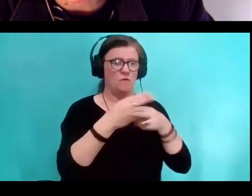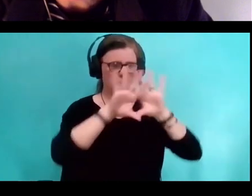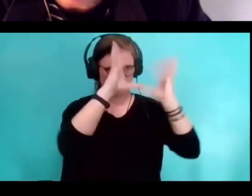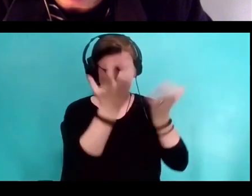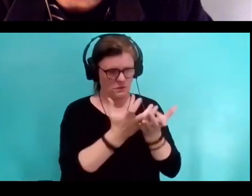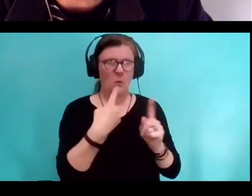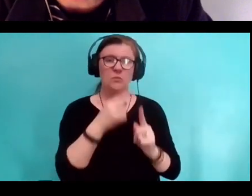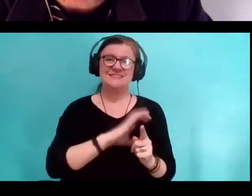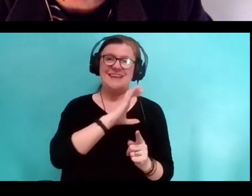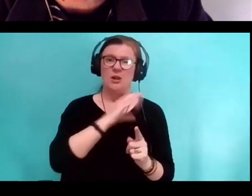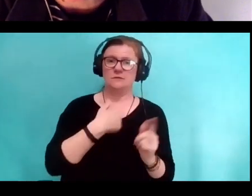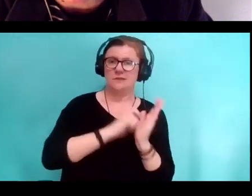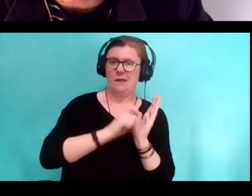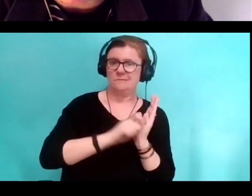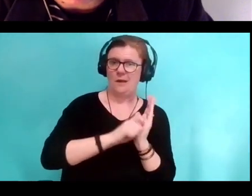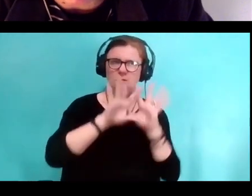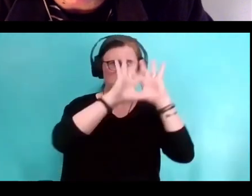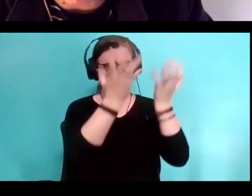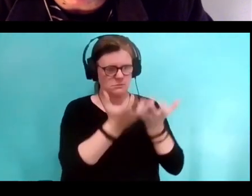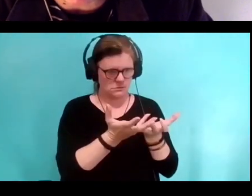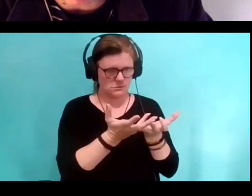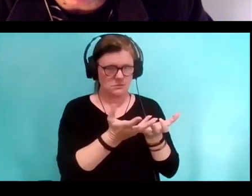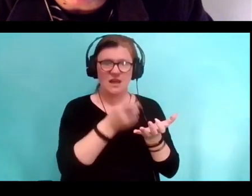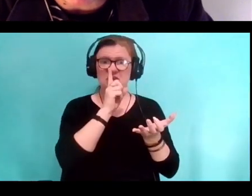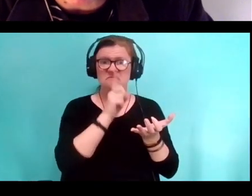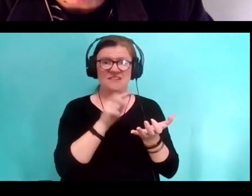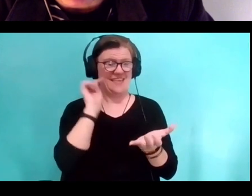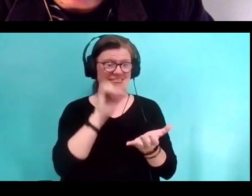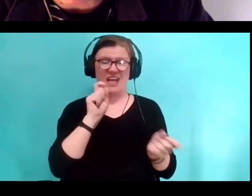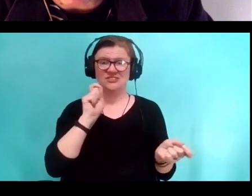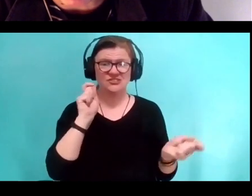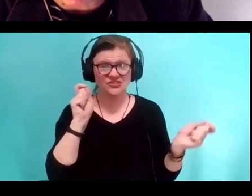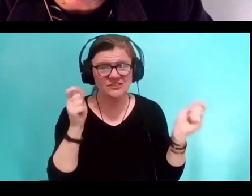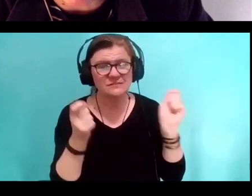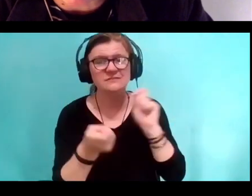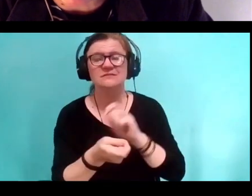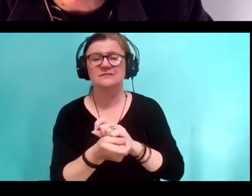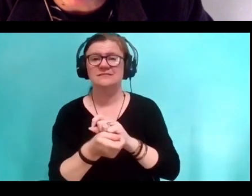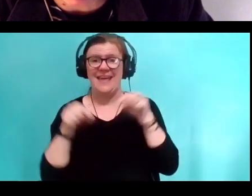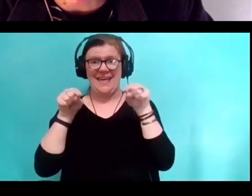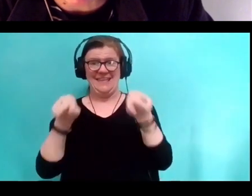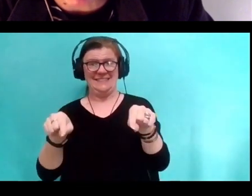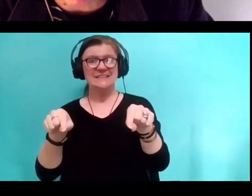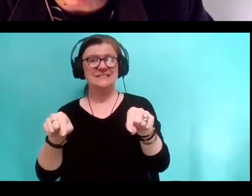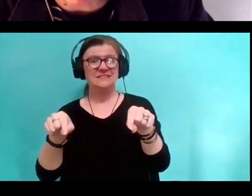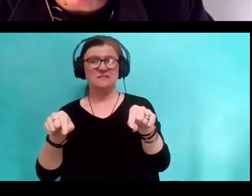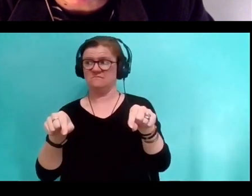Even this, changes over time and evolves as it should. If I viewed human beings in the same way,